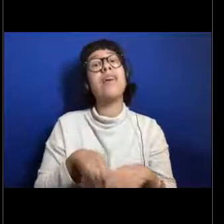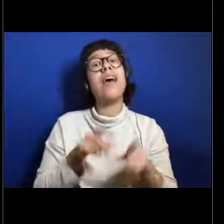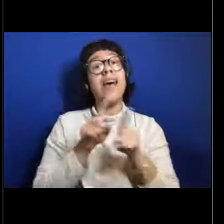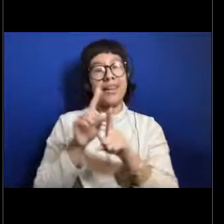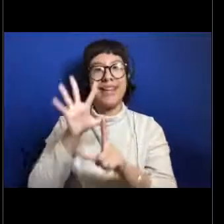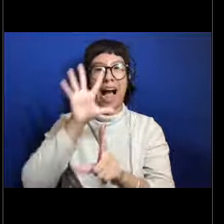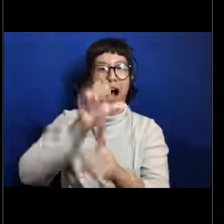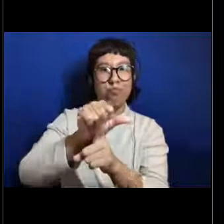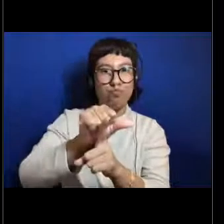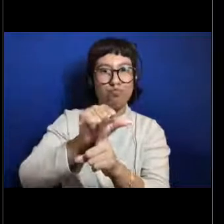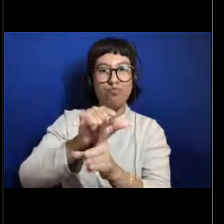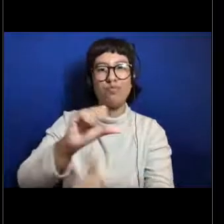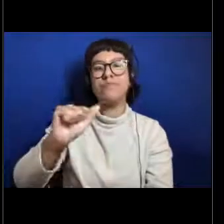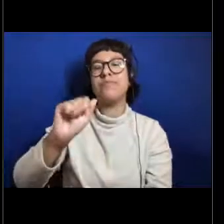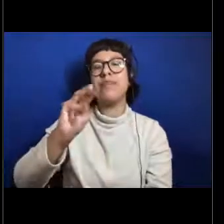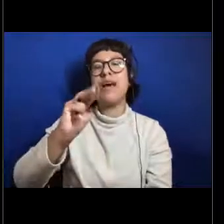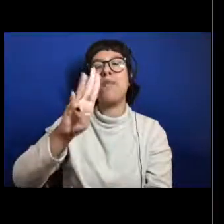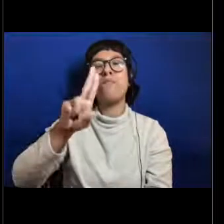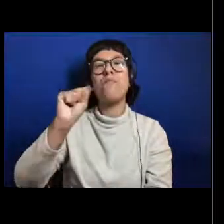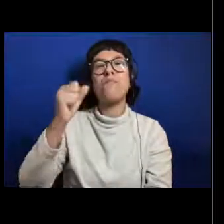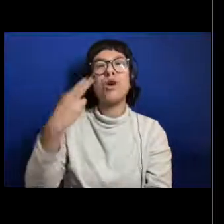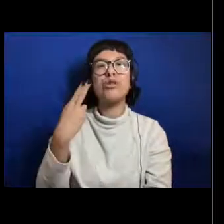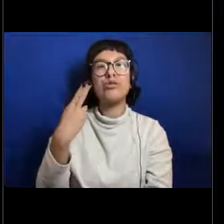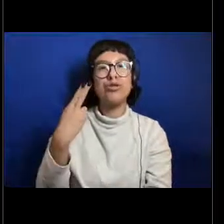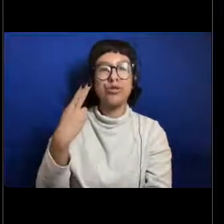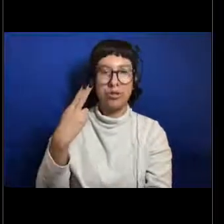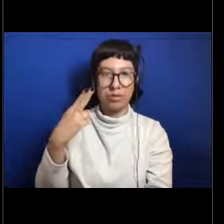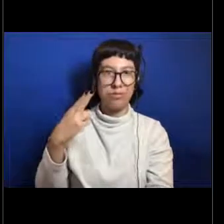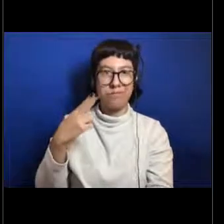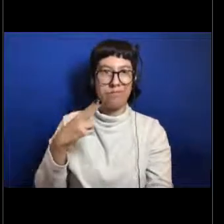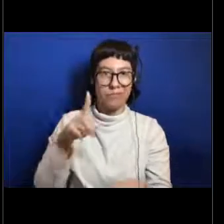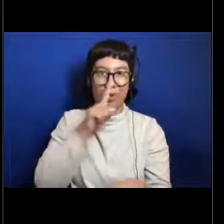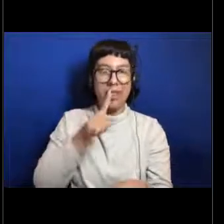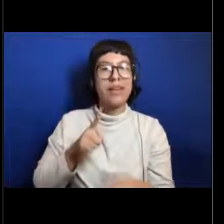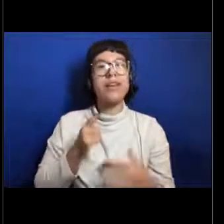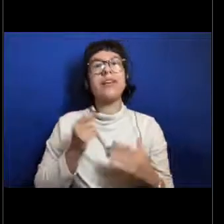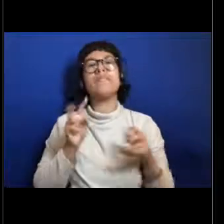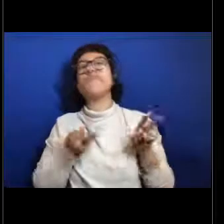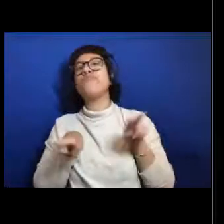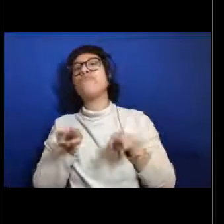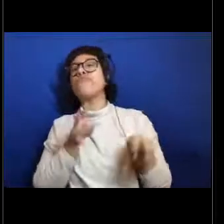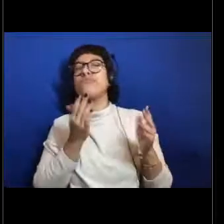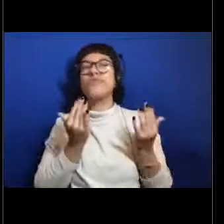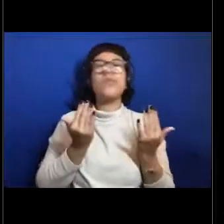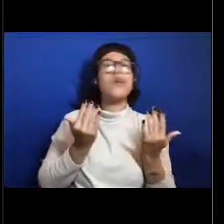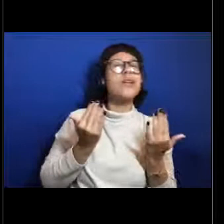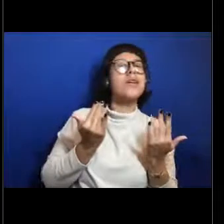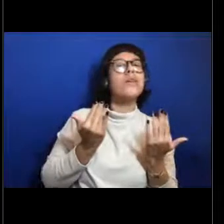I think someone pointed that out in the chat and they just basically are hanging out on the sea floor most of the time waiting